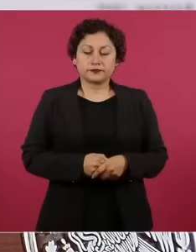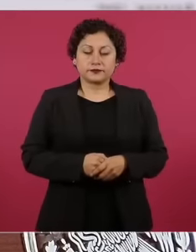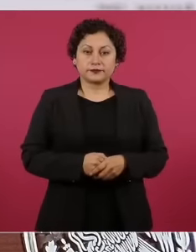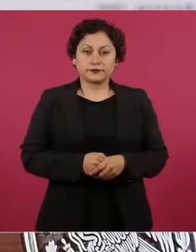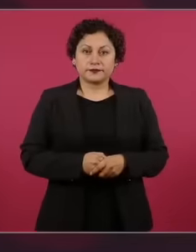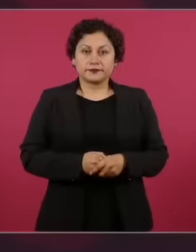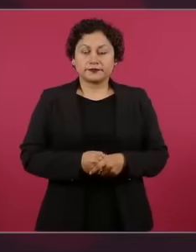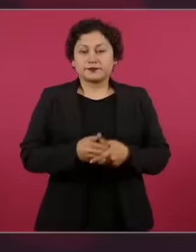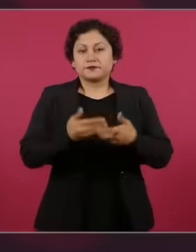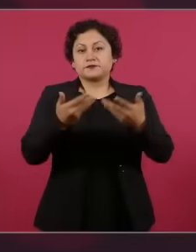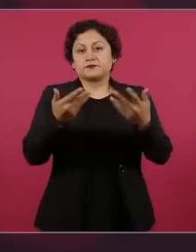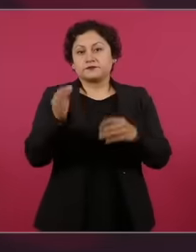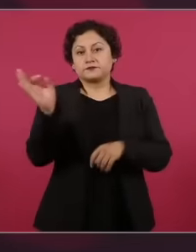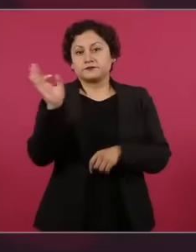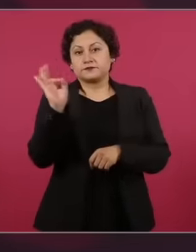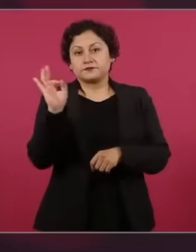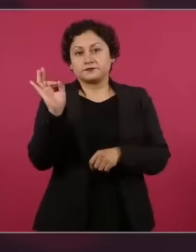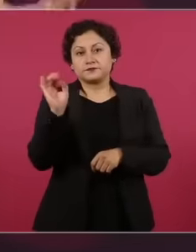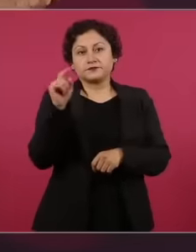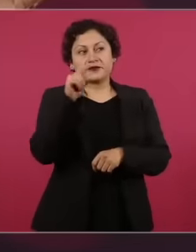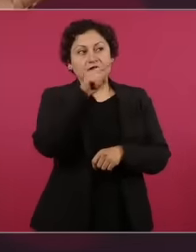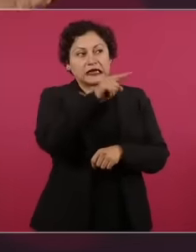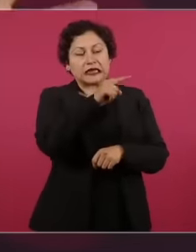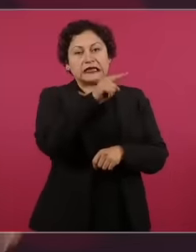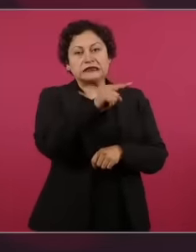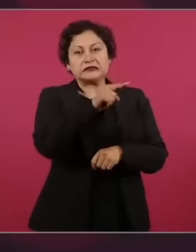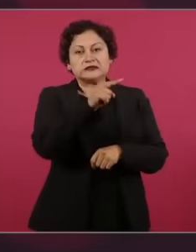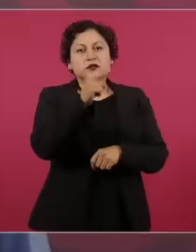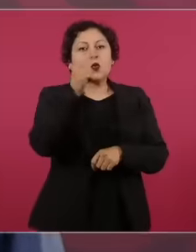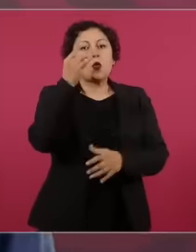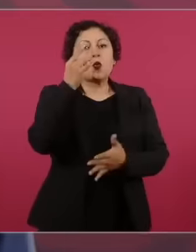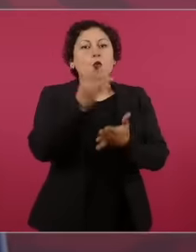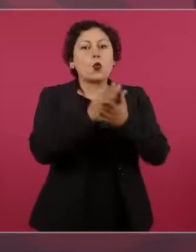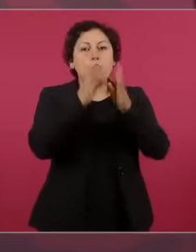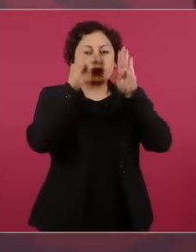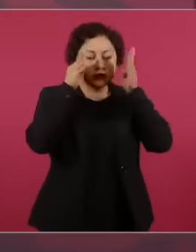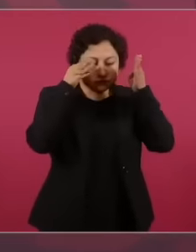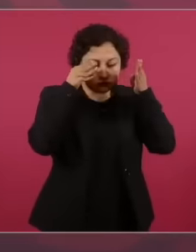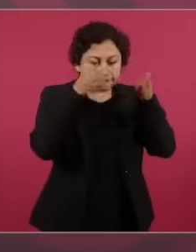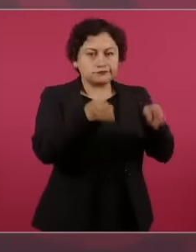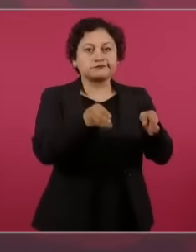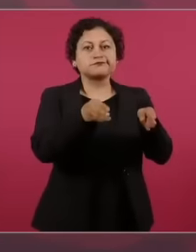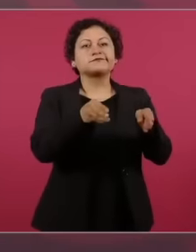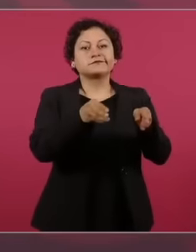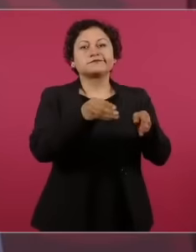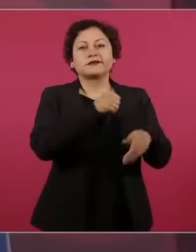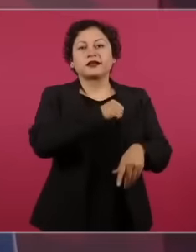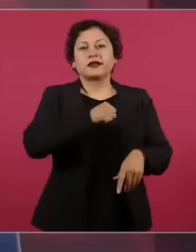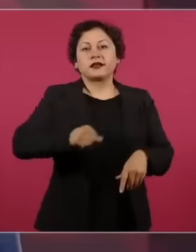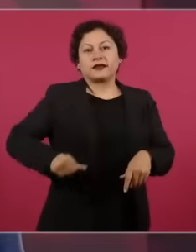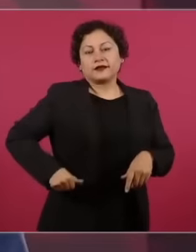Juárez delegation. Or